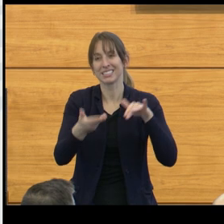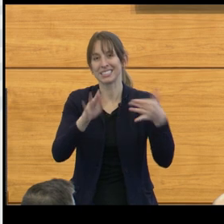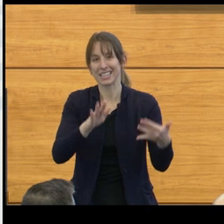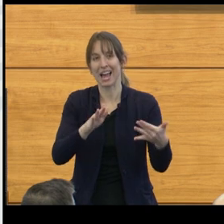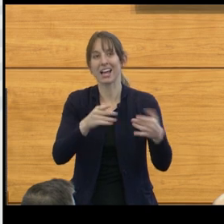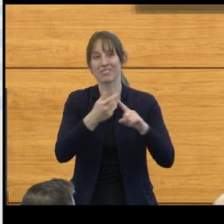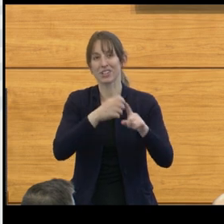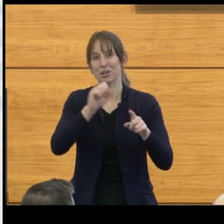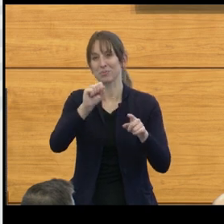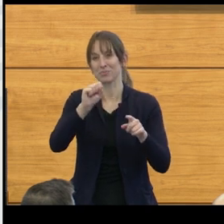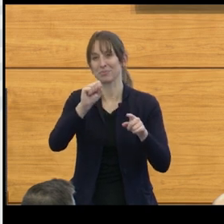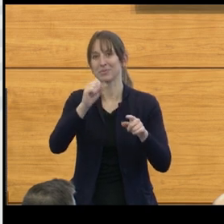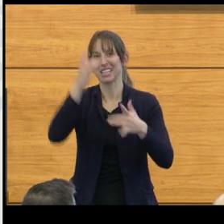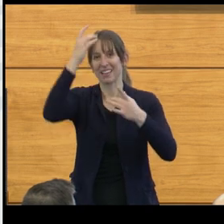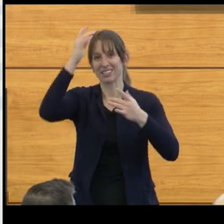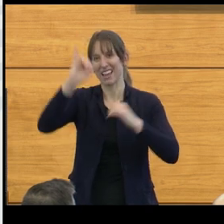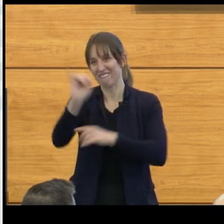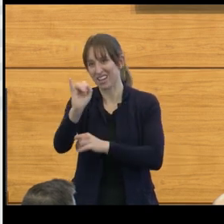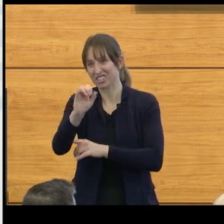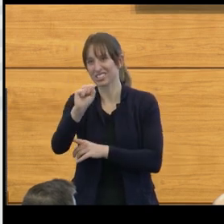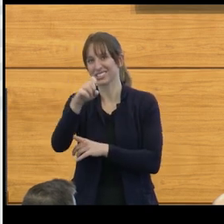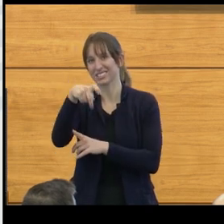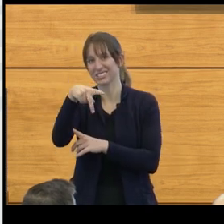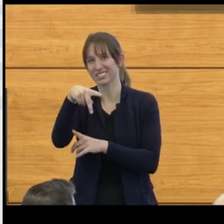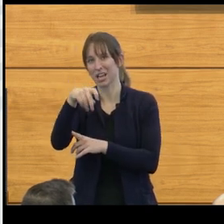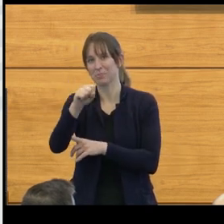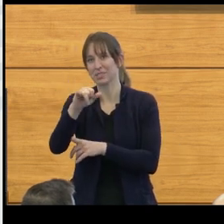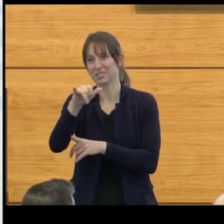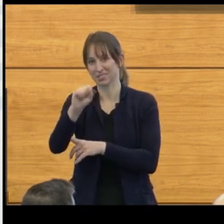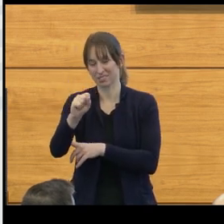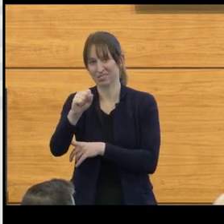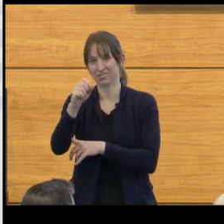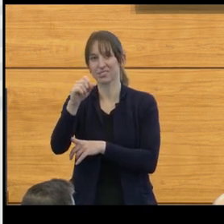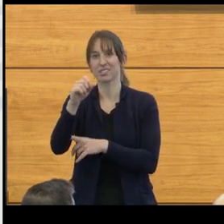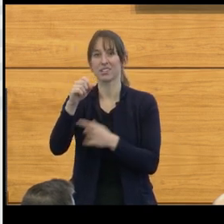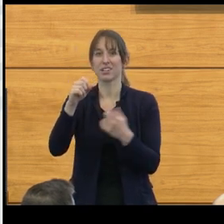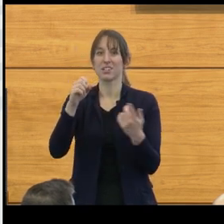to be placed in one area or another without causing harm, was really quite difficult.